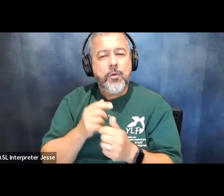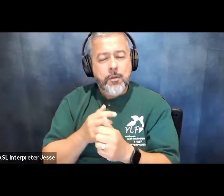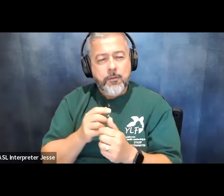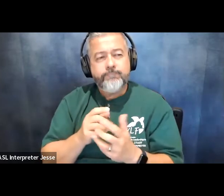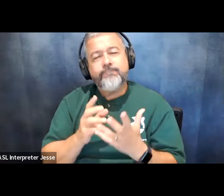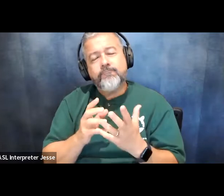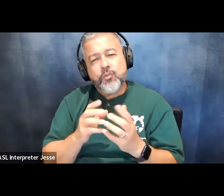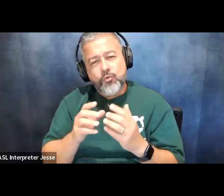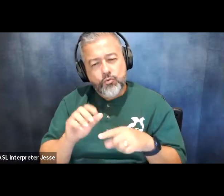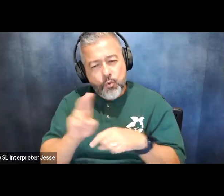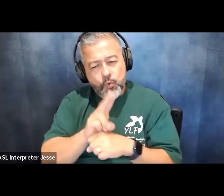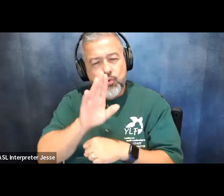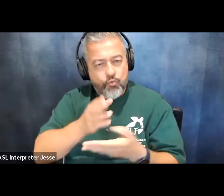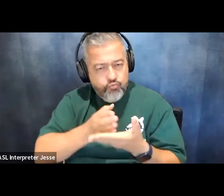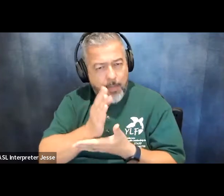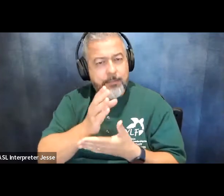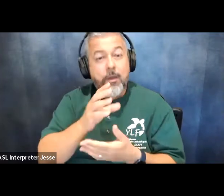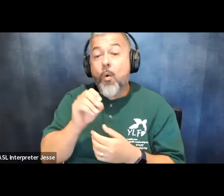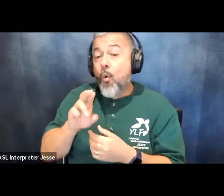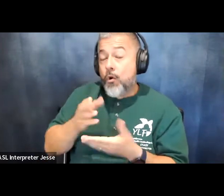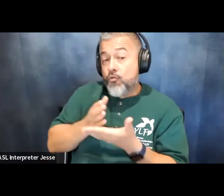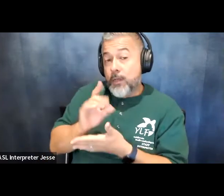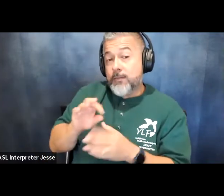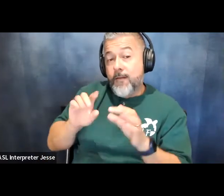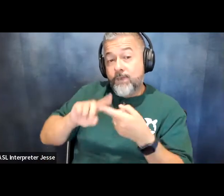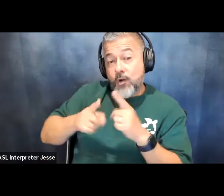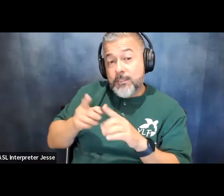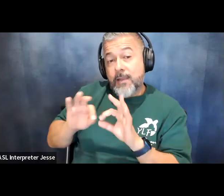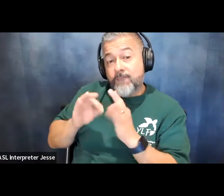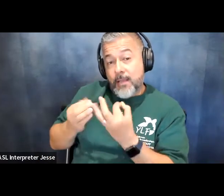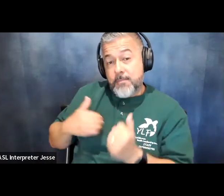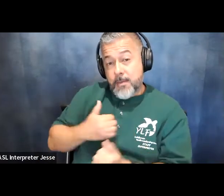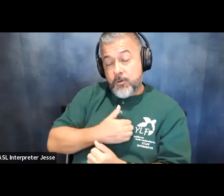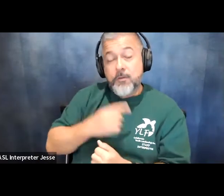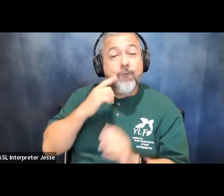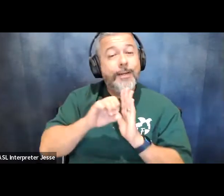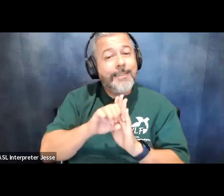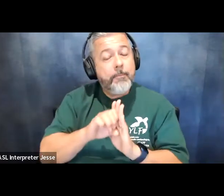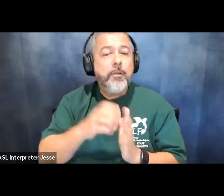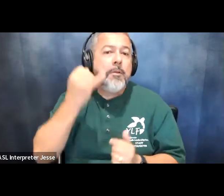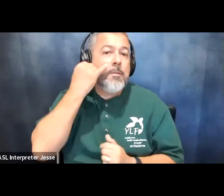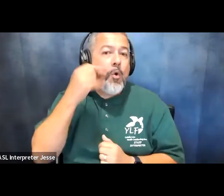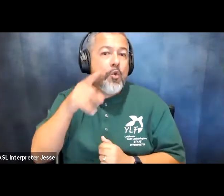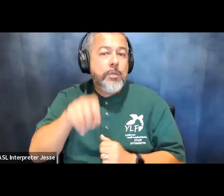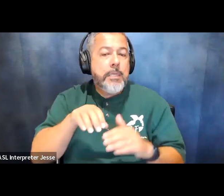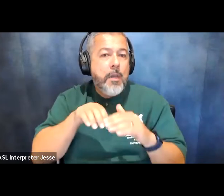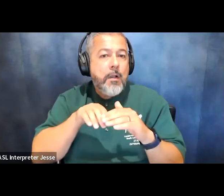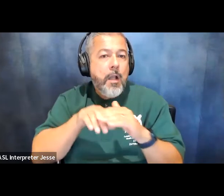or the rights of your friends and family members for example if you need accommodations for school